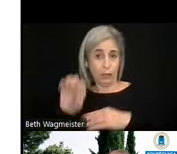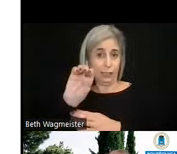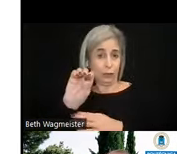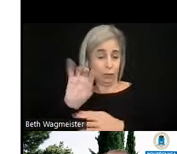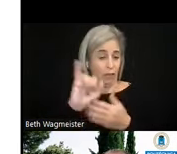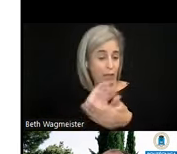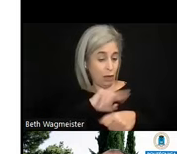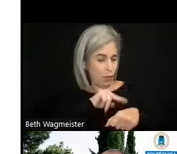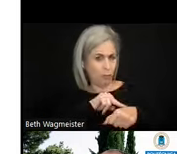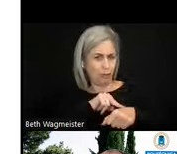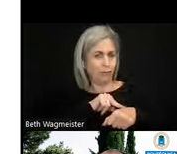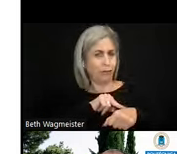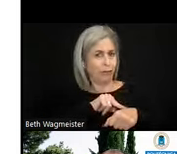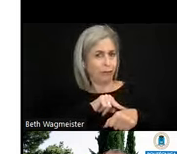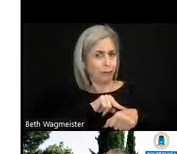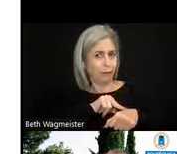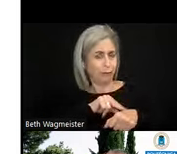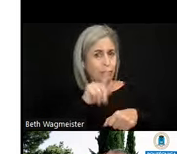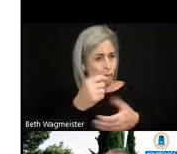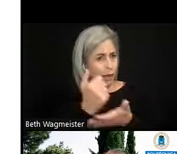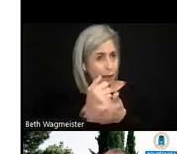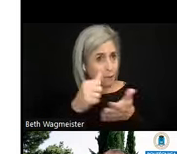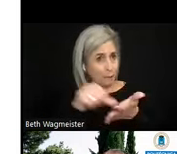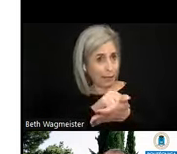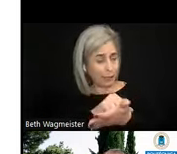your help pages will also be accessible, because it's part of the same effort.